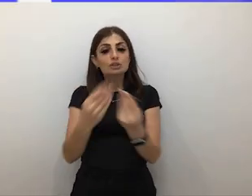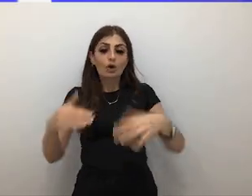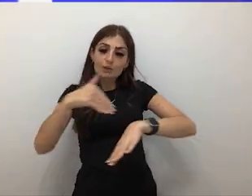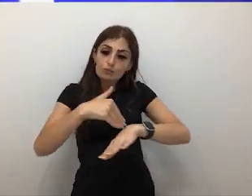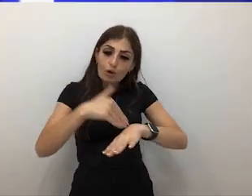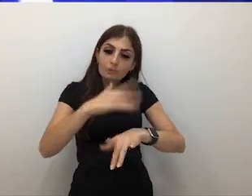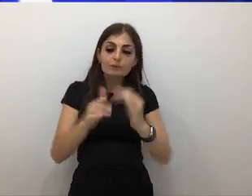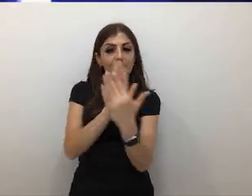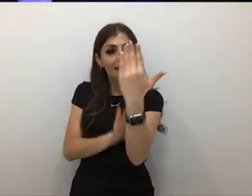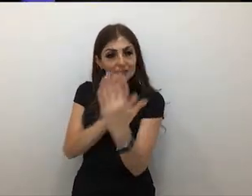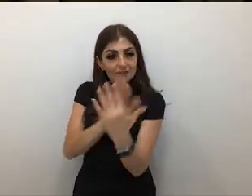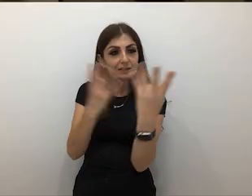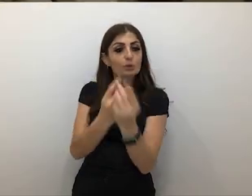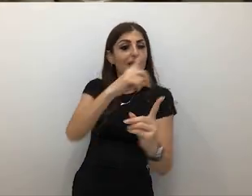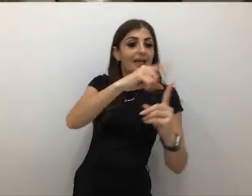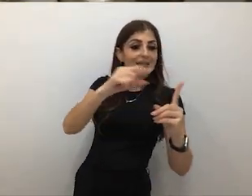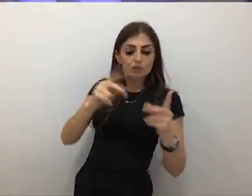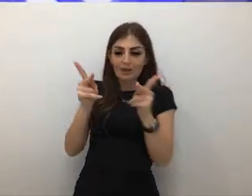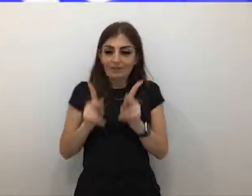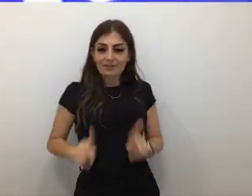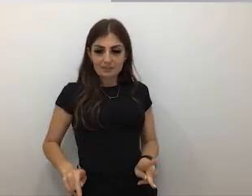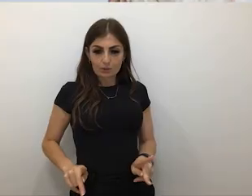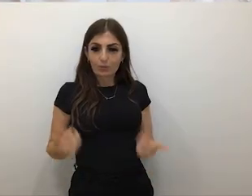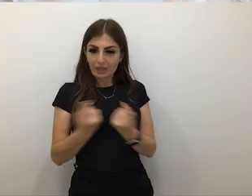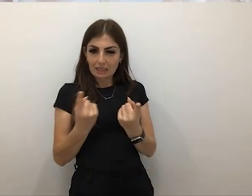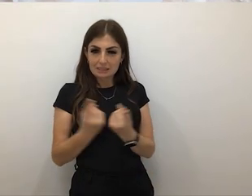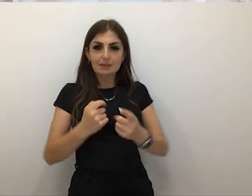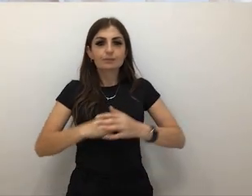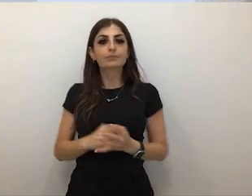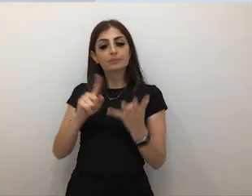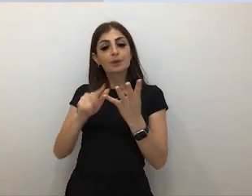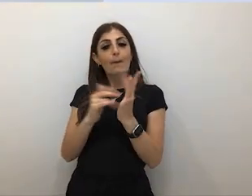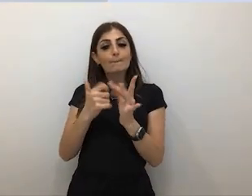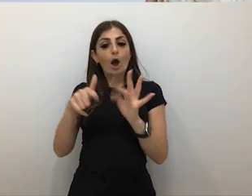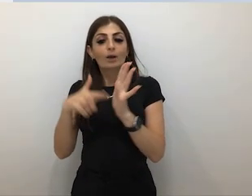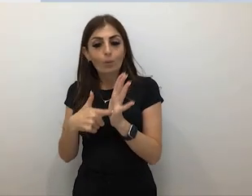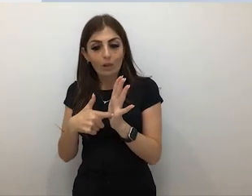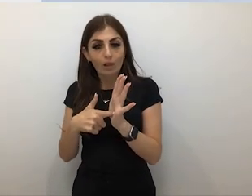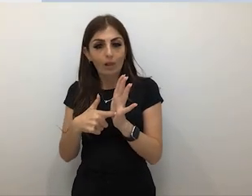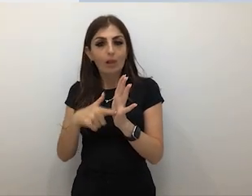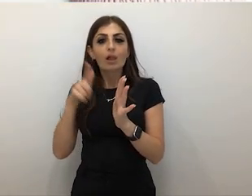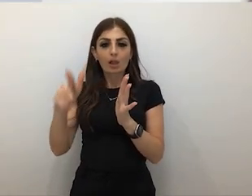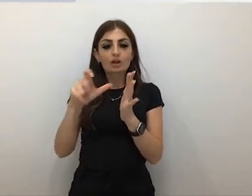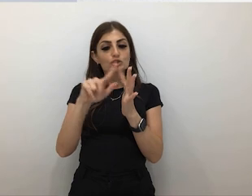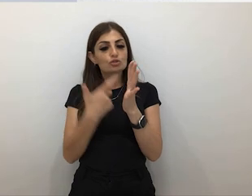between digital and physical things. We've got Michael Carney is a ceramicist and oil painter,